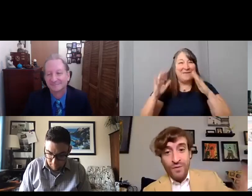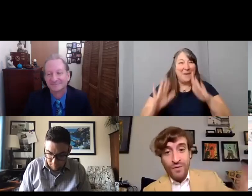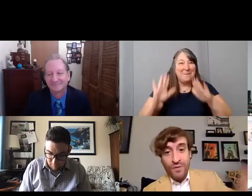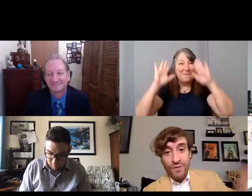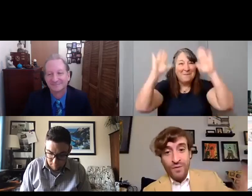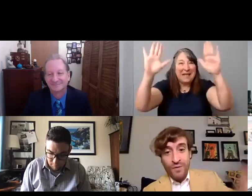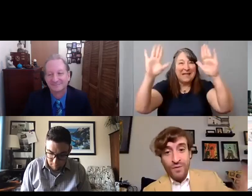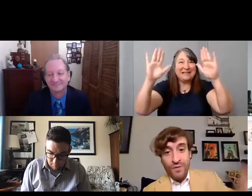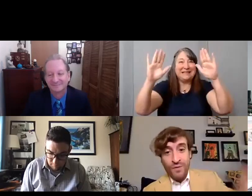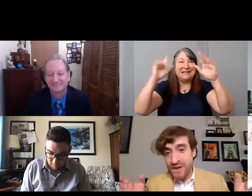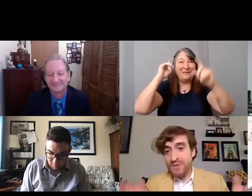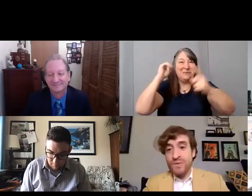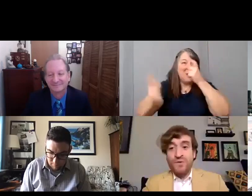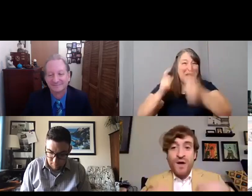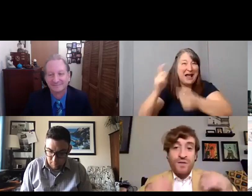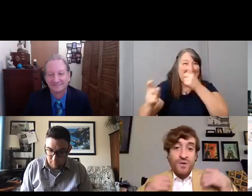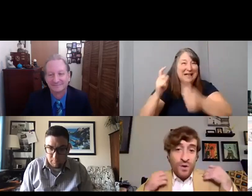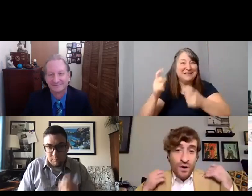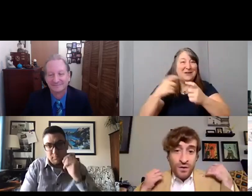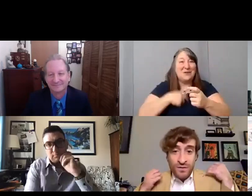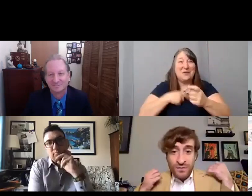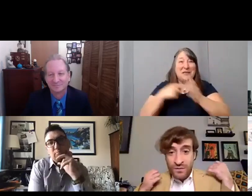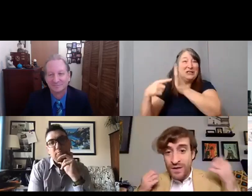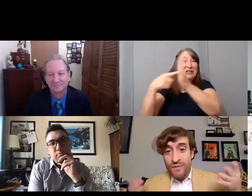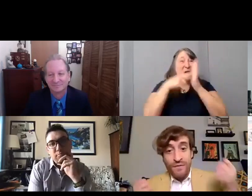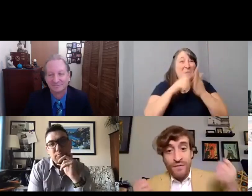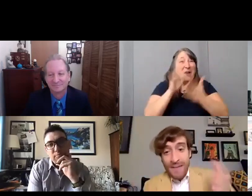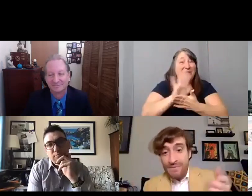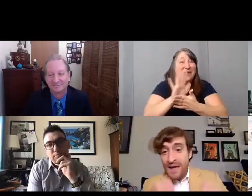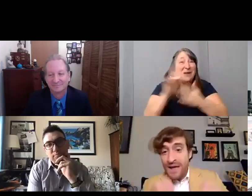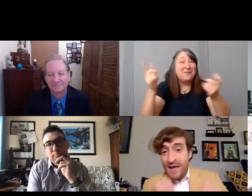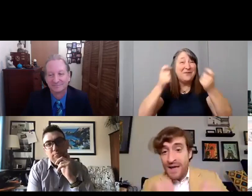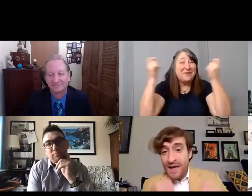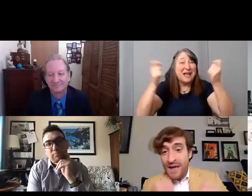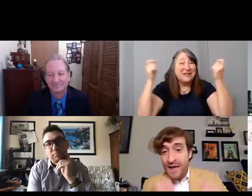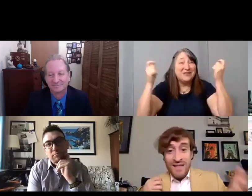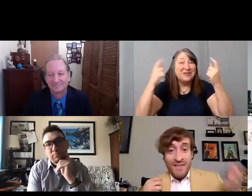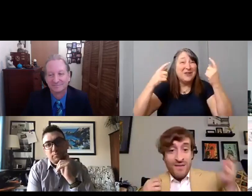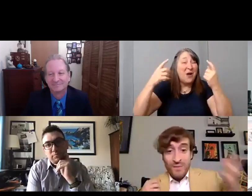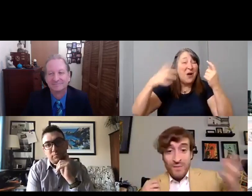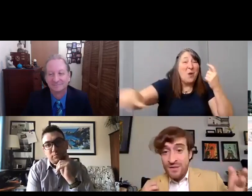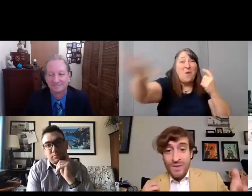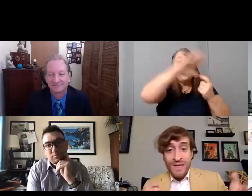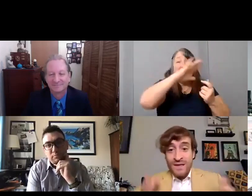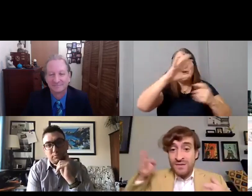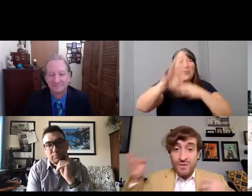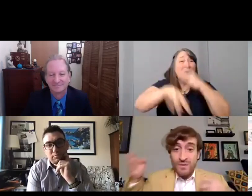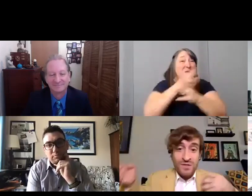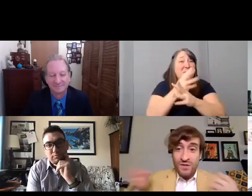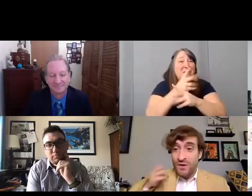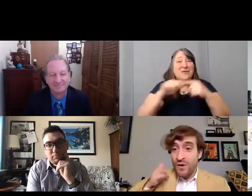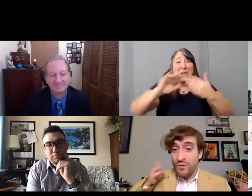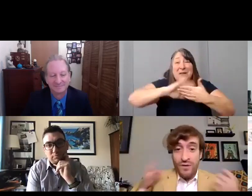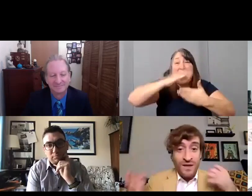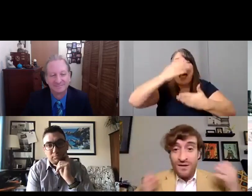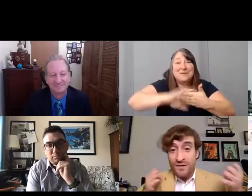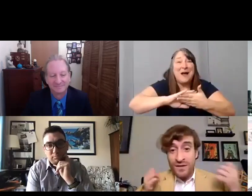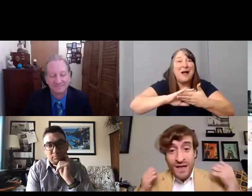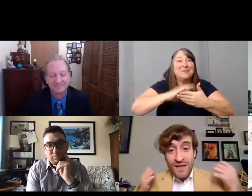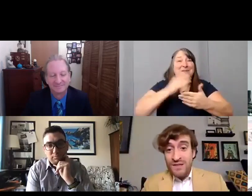we screen at film festivals around the world. You know from laptops, grants, as Scott said, those mentor meetings which you know, these are opportunities.